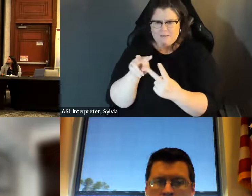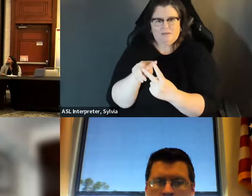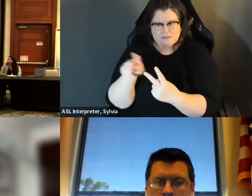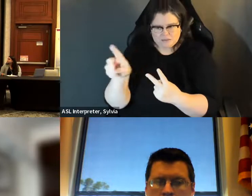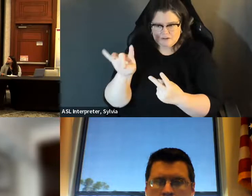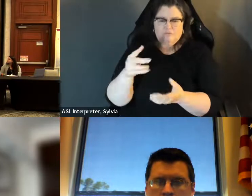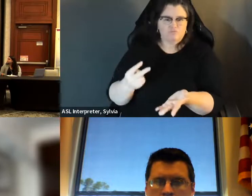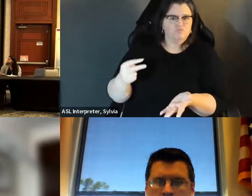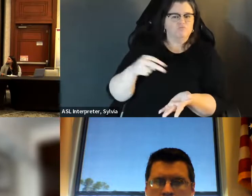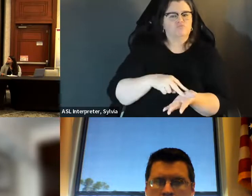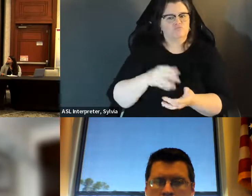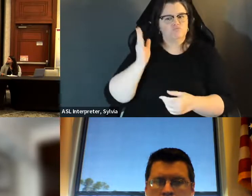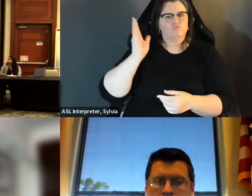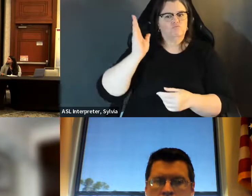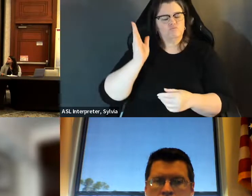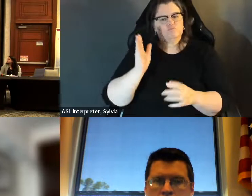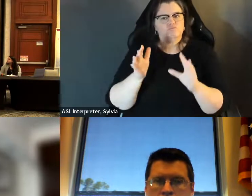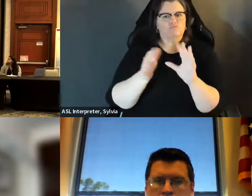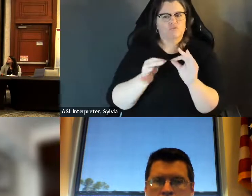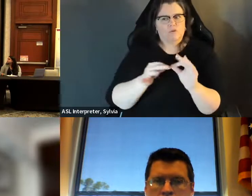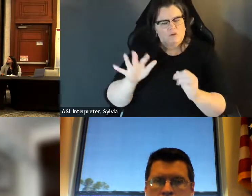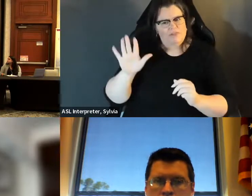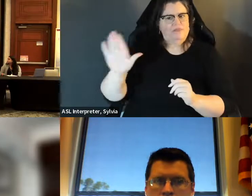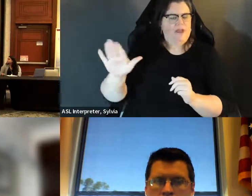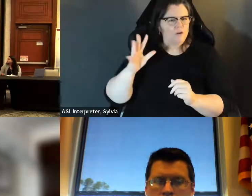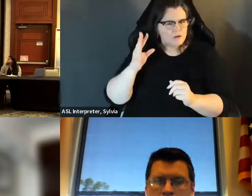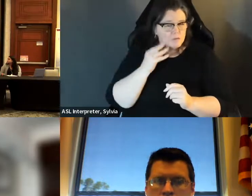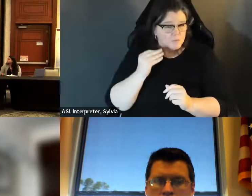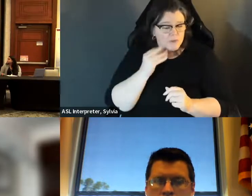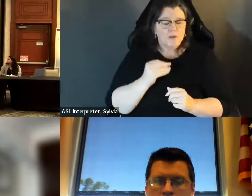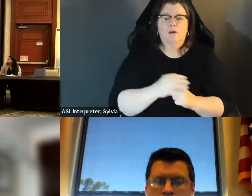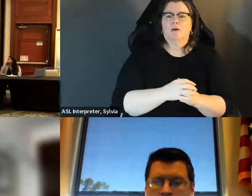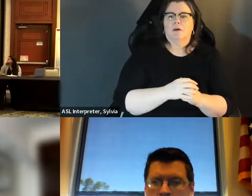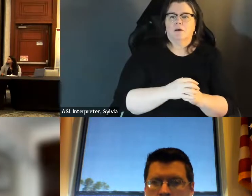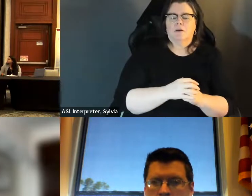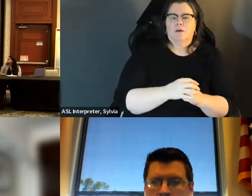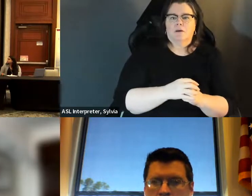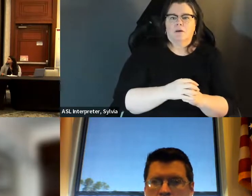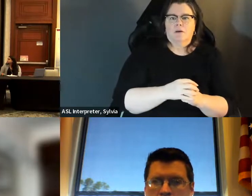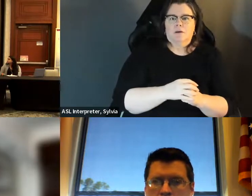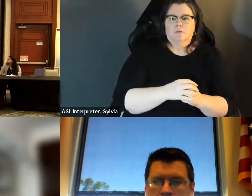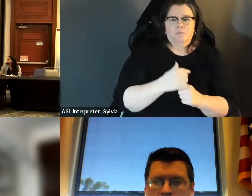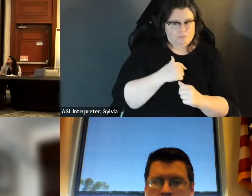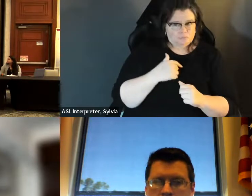informed that report, but the process is now open to comment once again, and I think it's really critical that that comment can come not just from organizations,